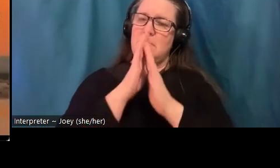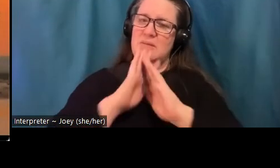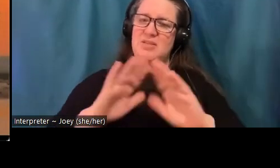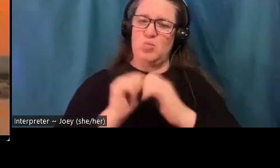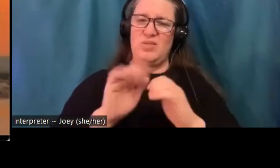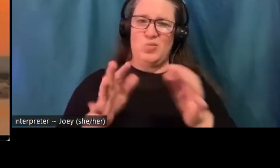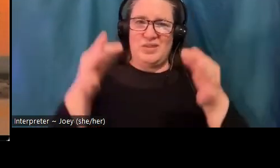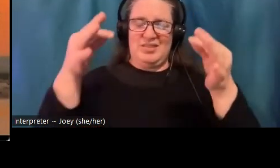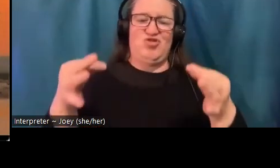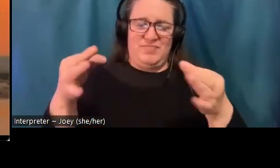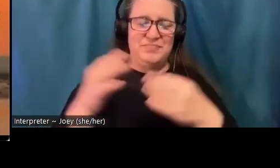Next end up is ruin.